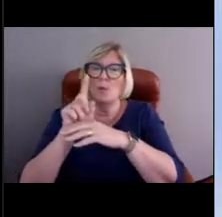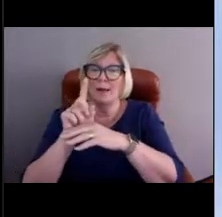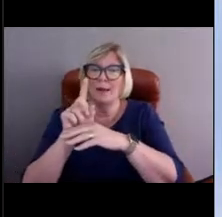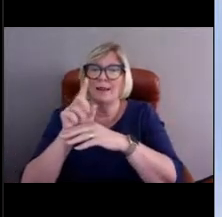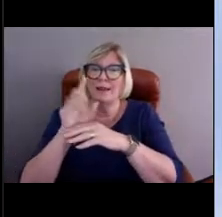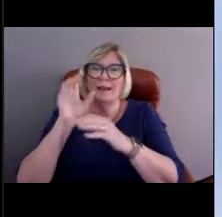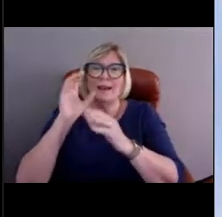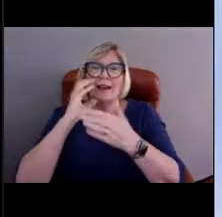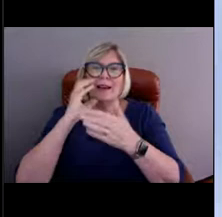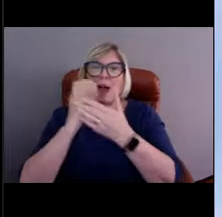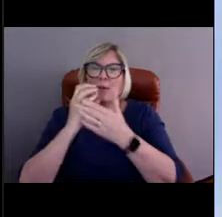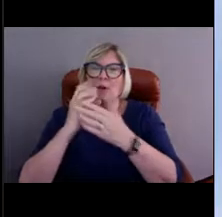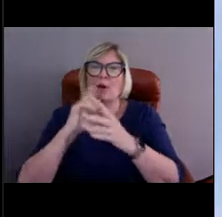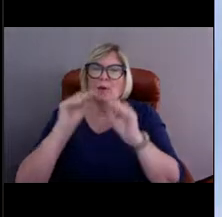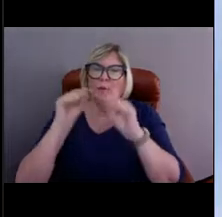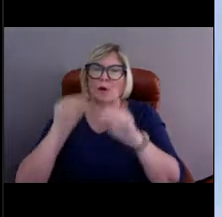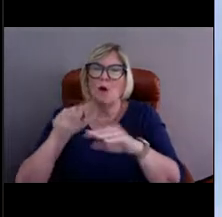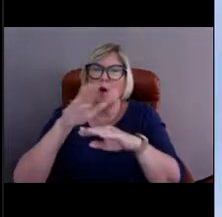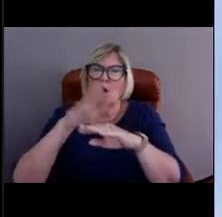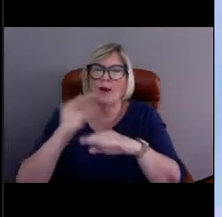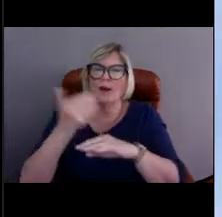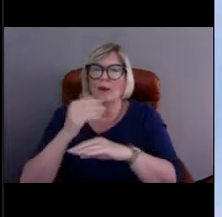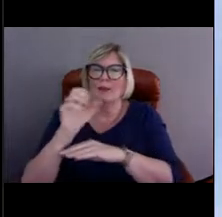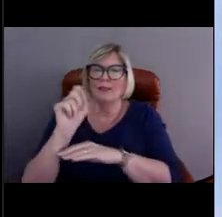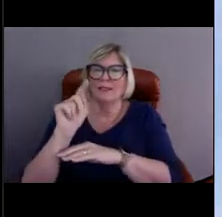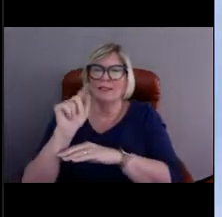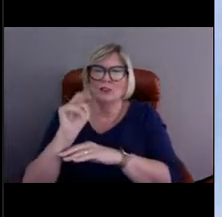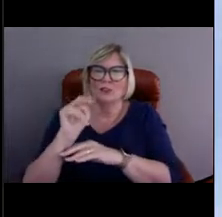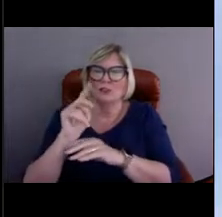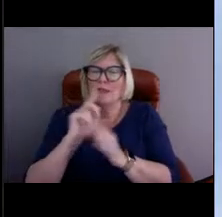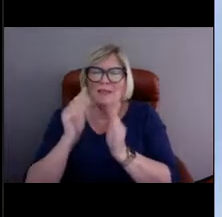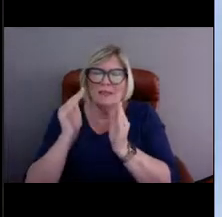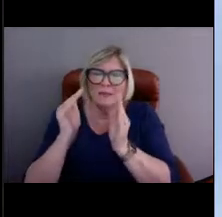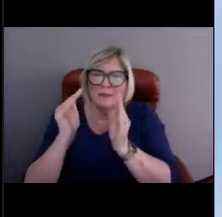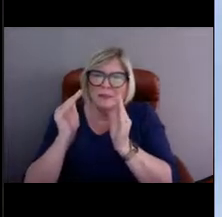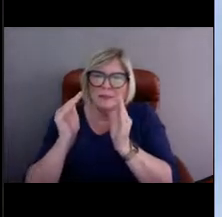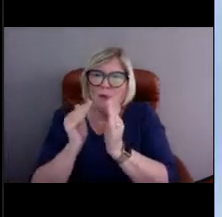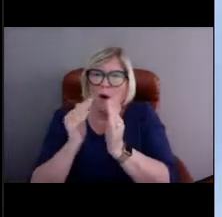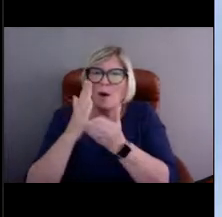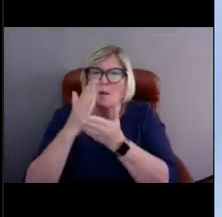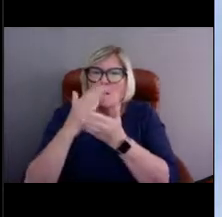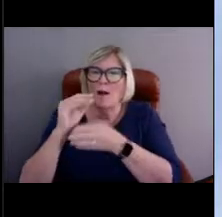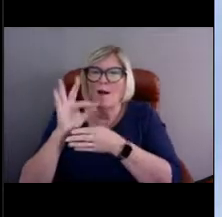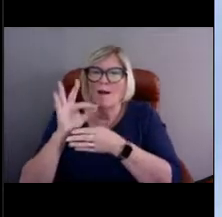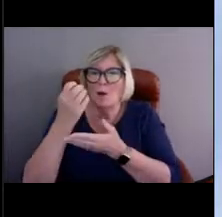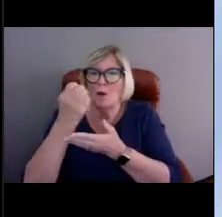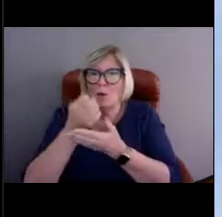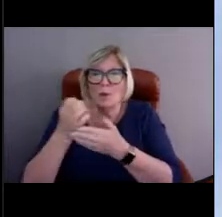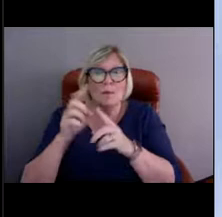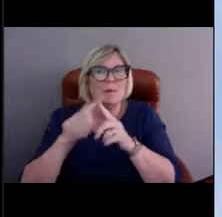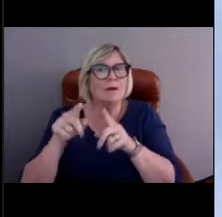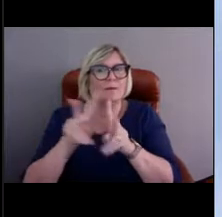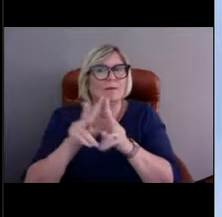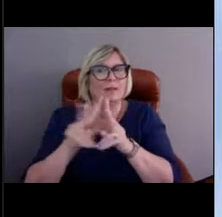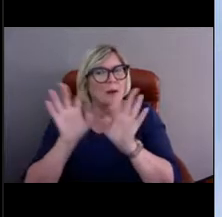So it's a very, very small piece of equipment, but that gets very important data to us.